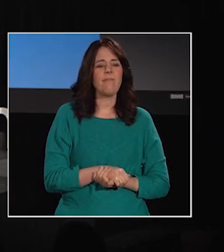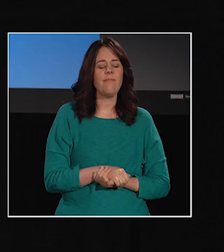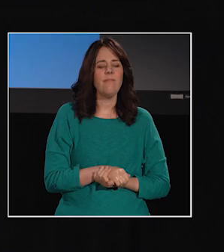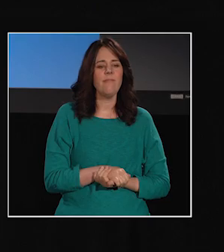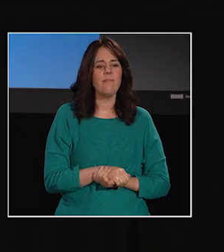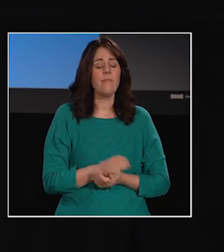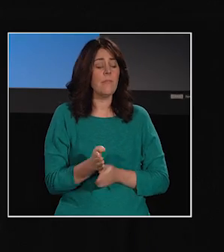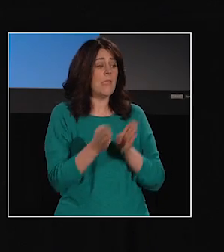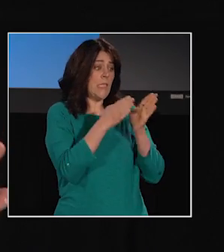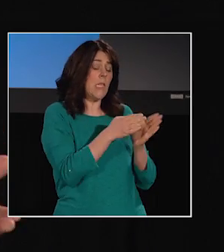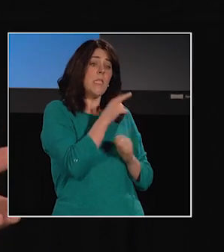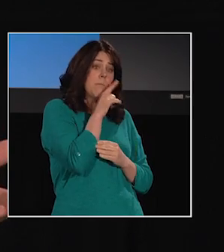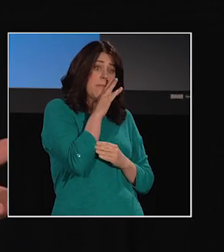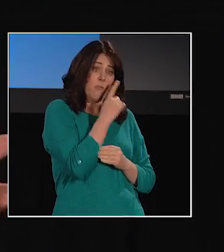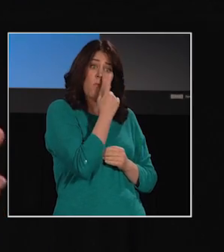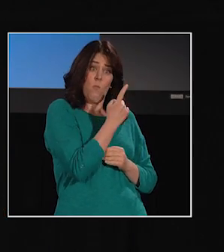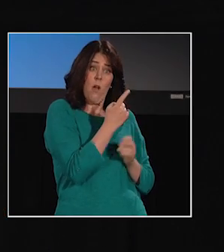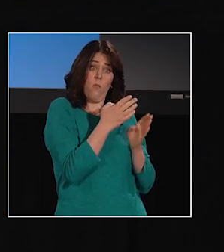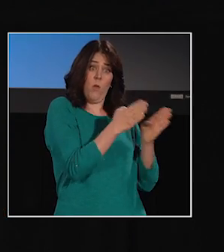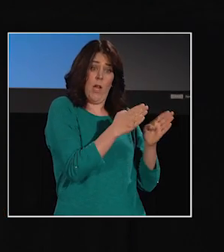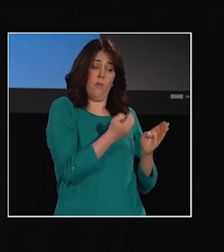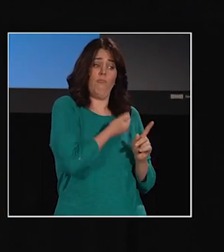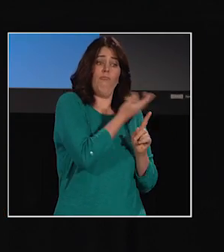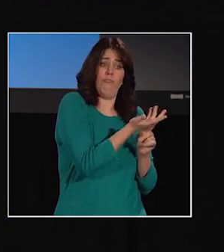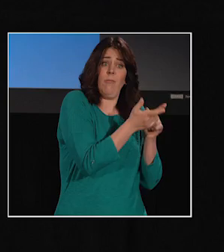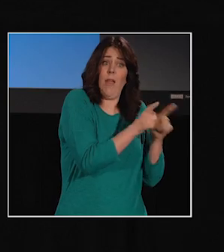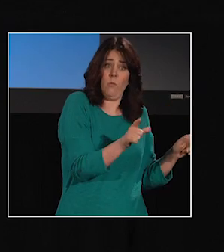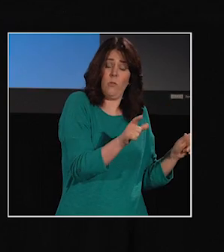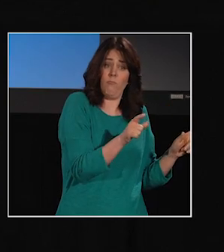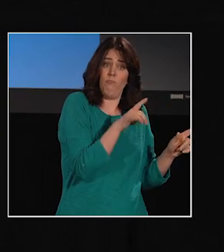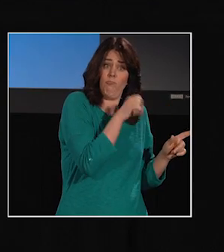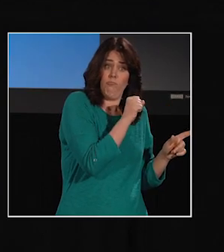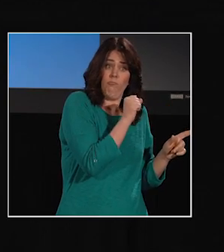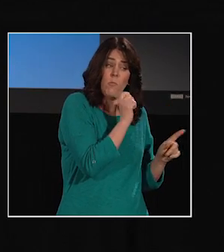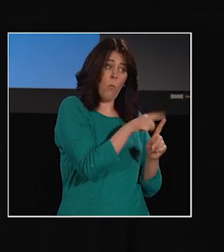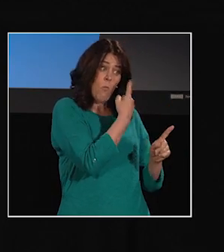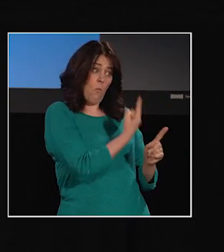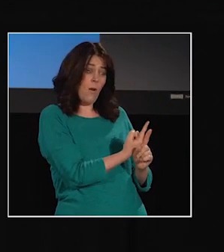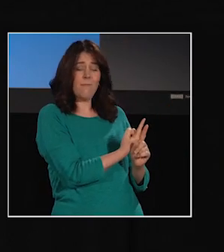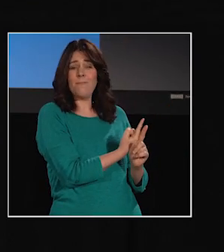Speech is one way to express language, but it is not the only way.